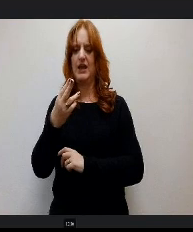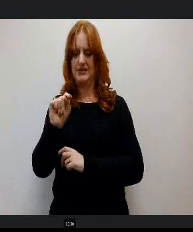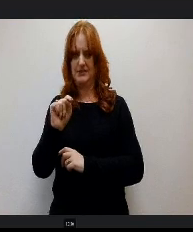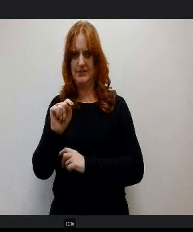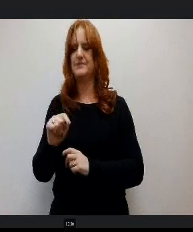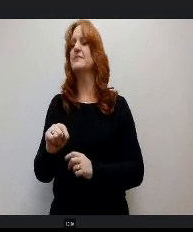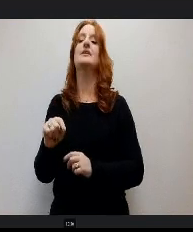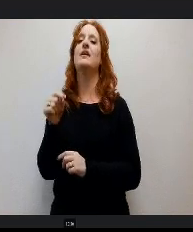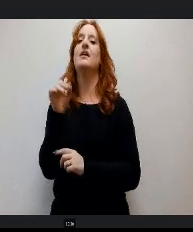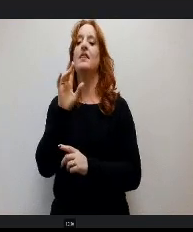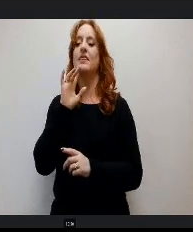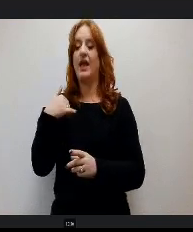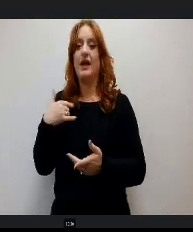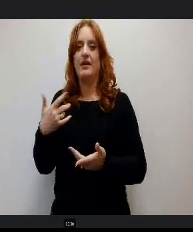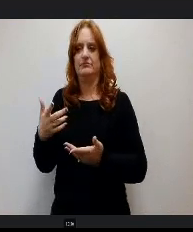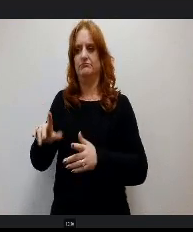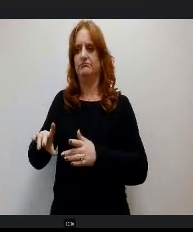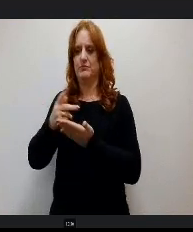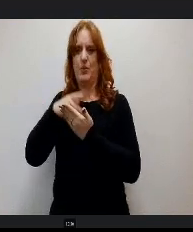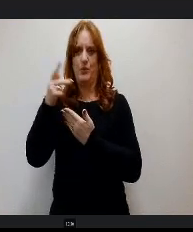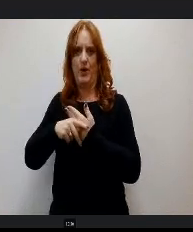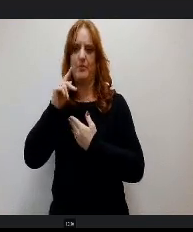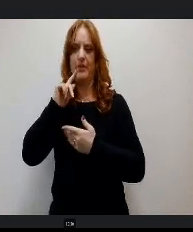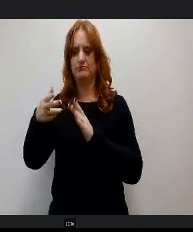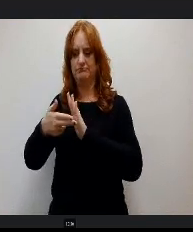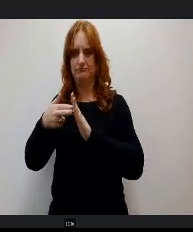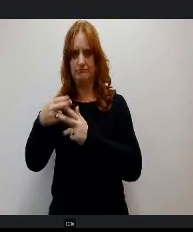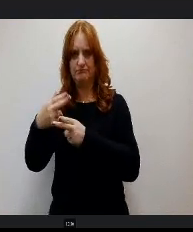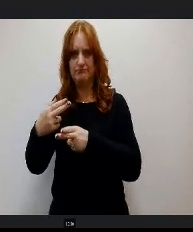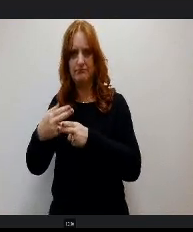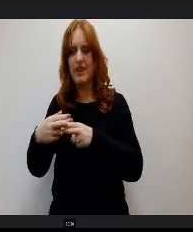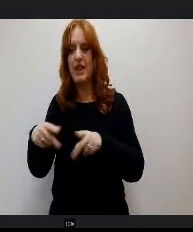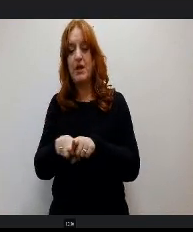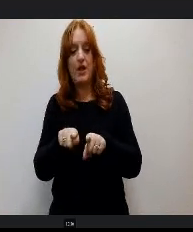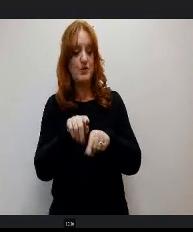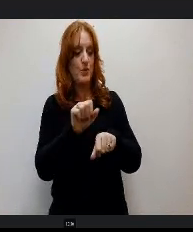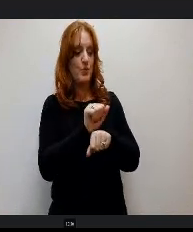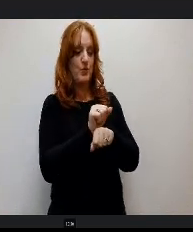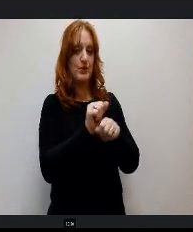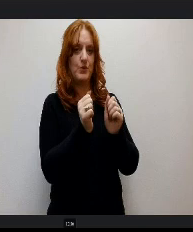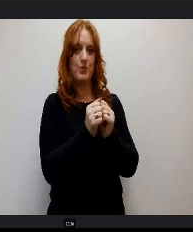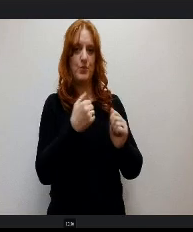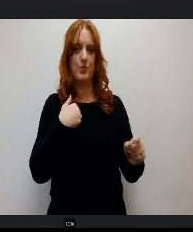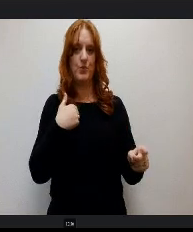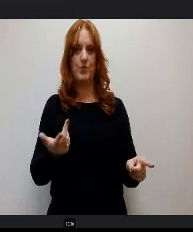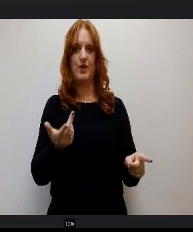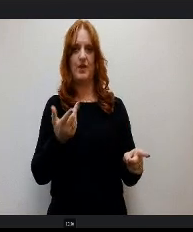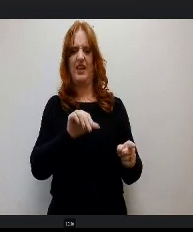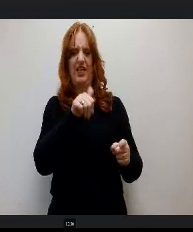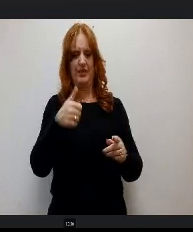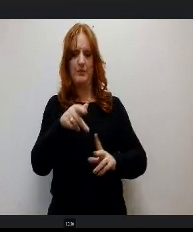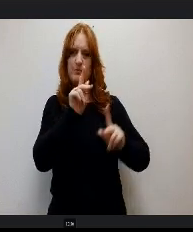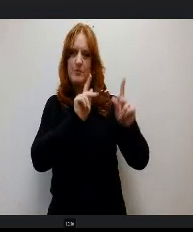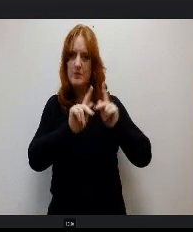curriculum during a Reading Lab course I'm also currently y working with Tosa, Kate Mosley, and Literacy Director Andy Ruskin to write